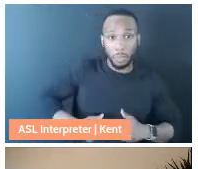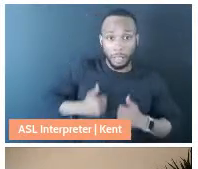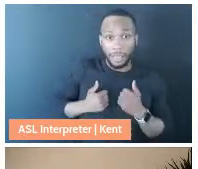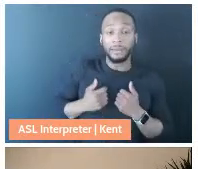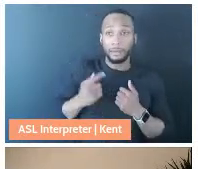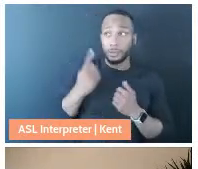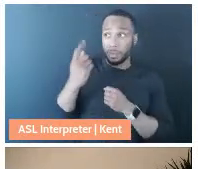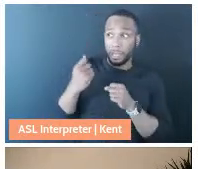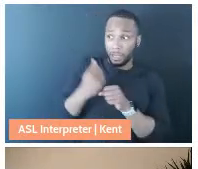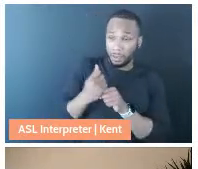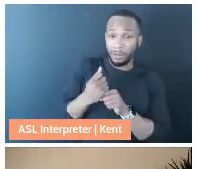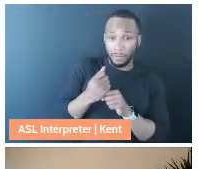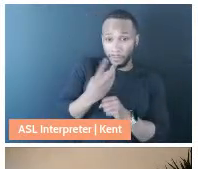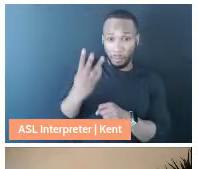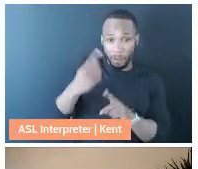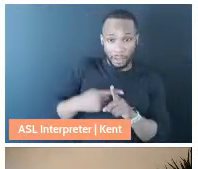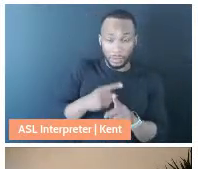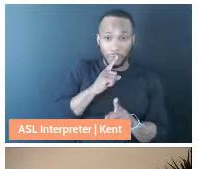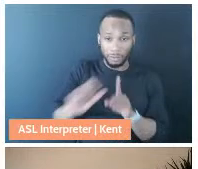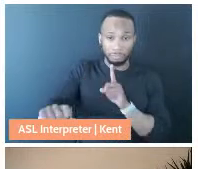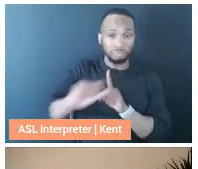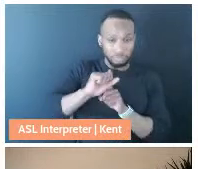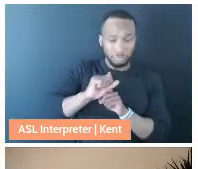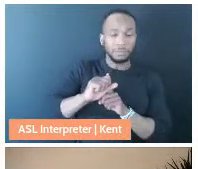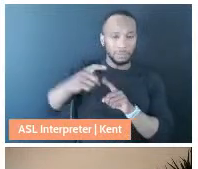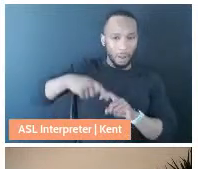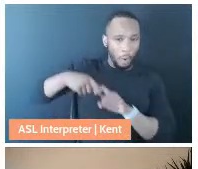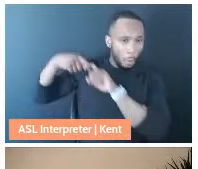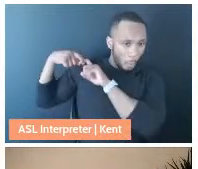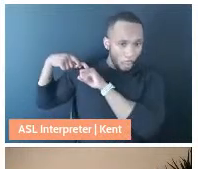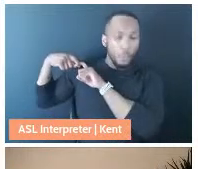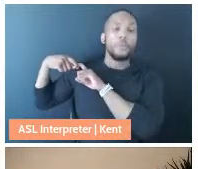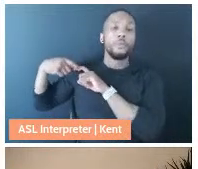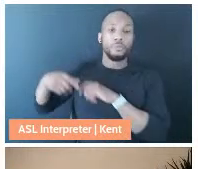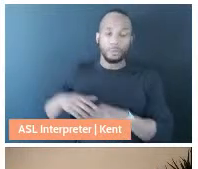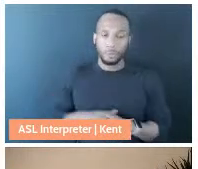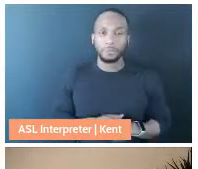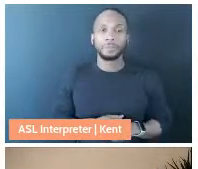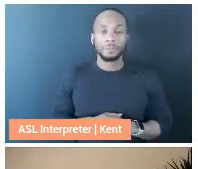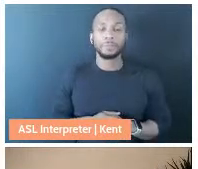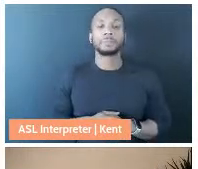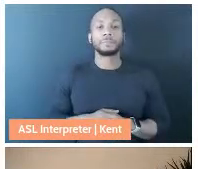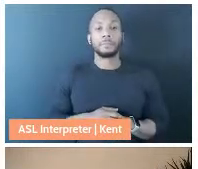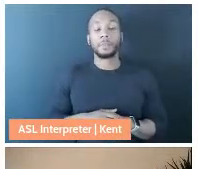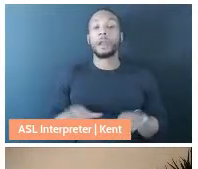some months when all of that has really had to go on the back burner. I also, as Elliot did,